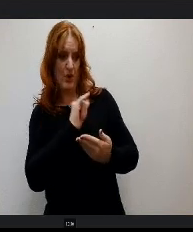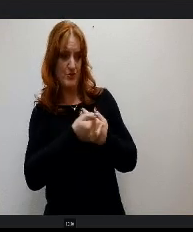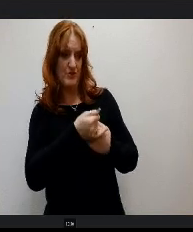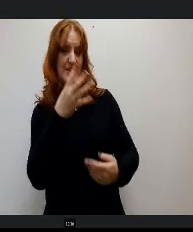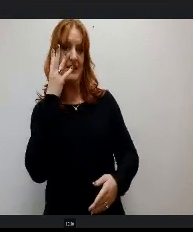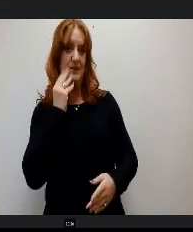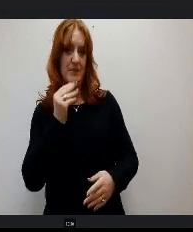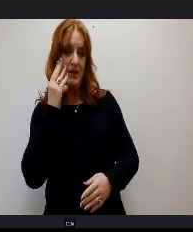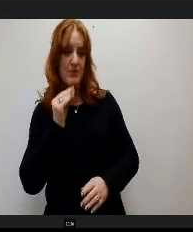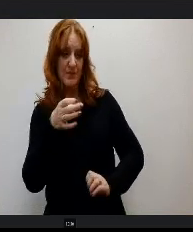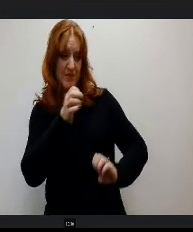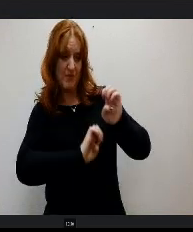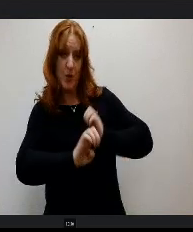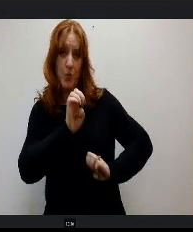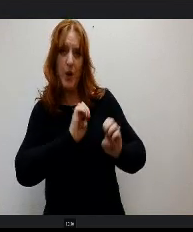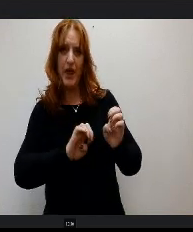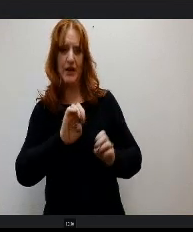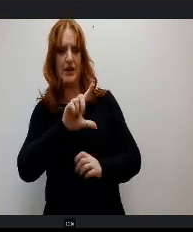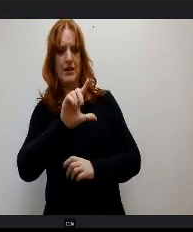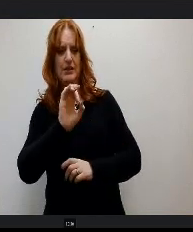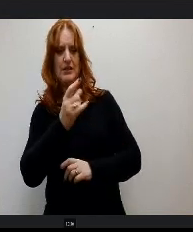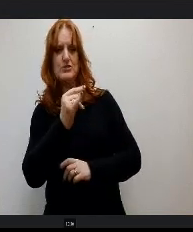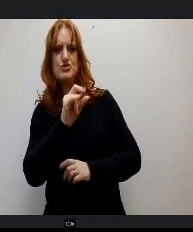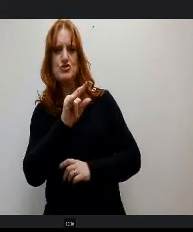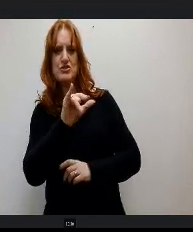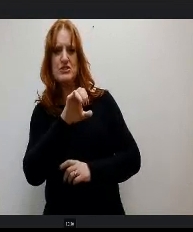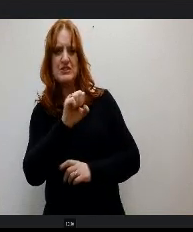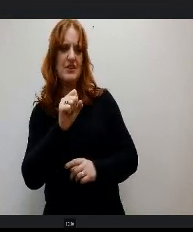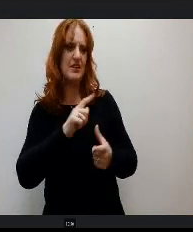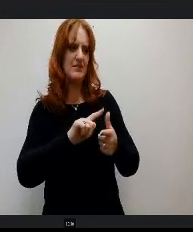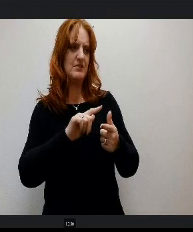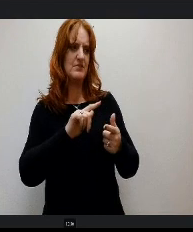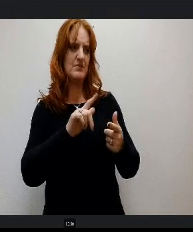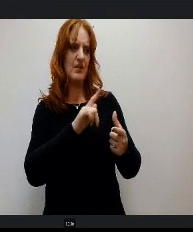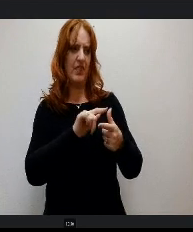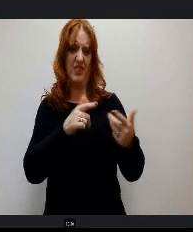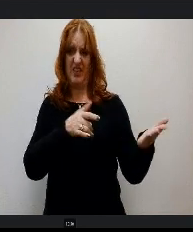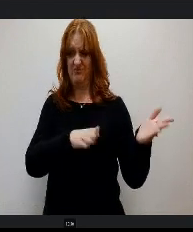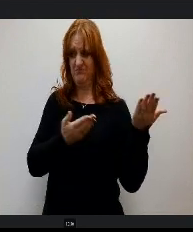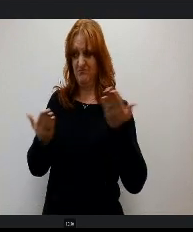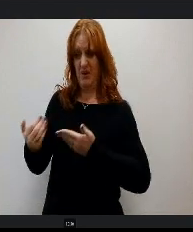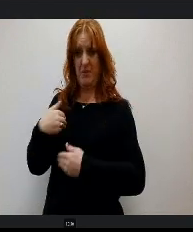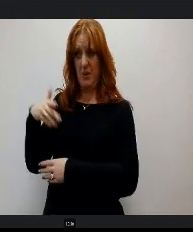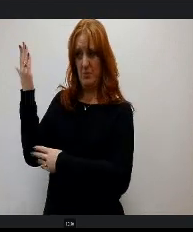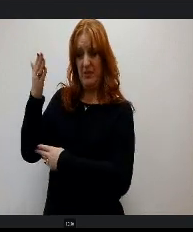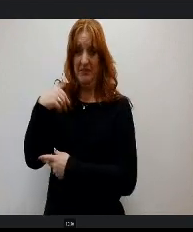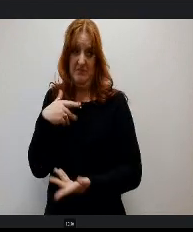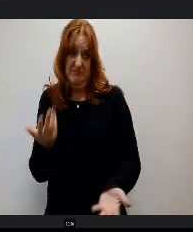you know logistics and things like that. Then they have to come present or whatnot. So just an idea that could be a really